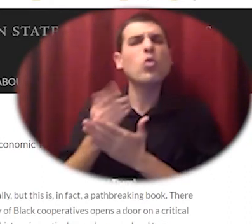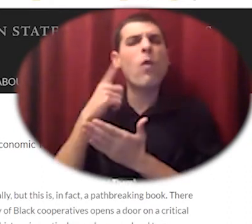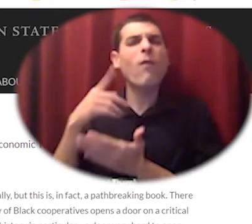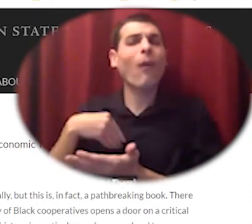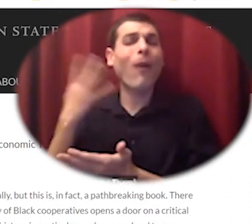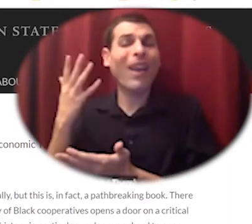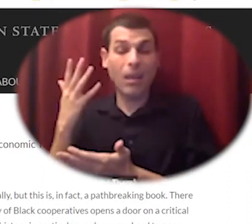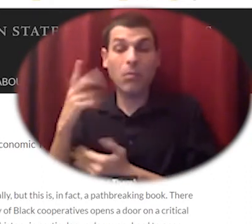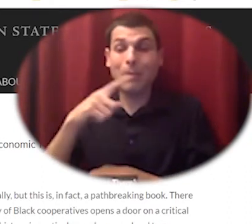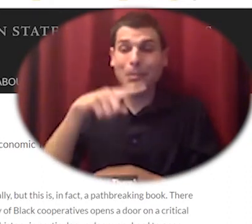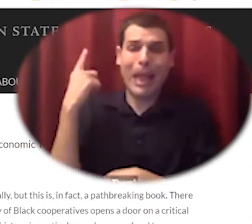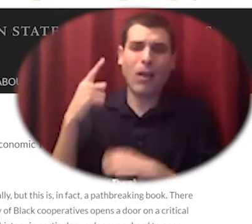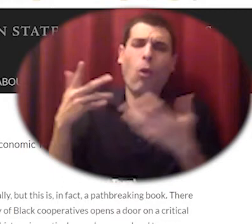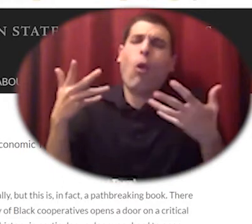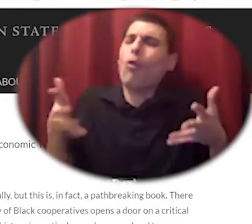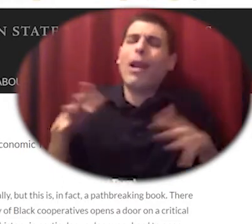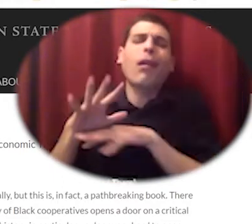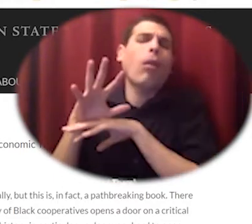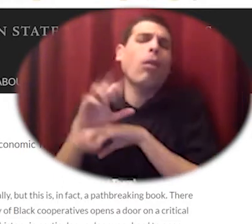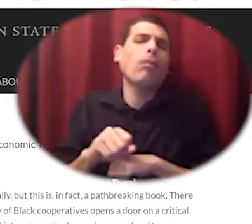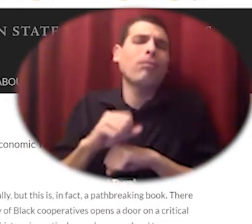who've been practicing mutual aid together for a very long time